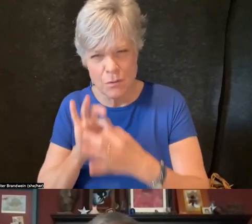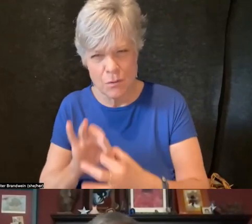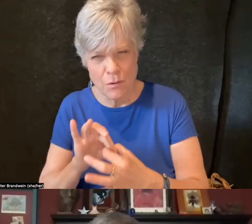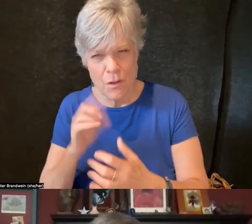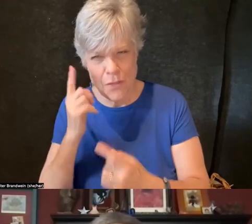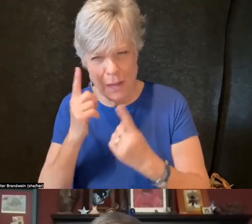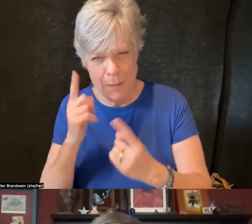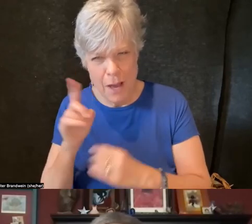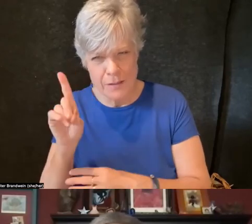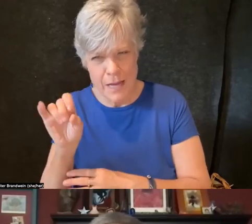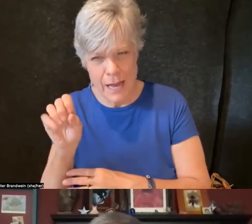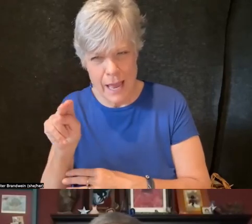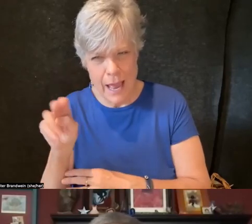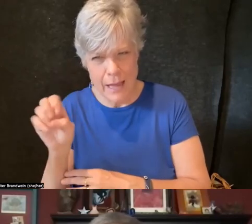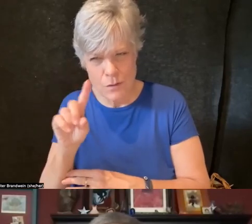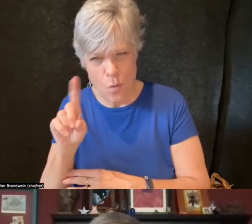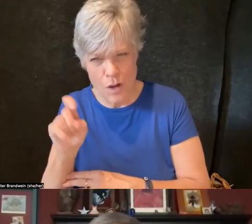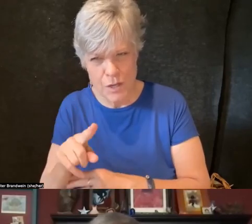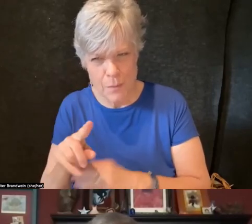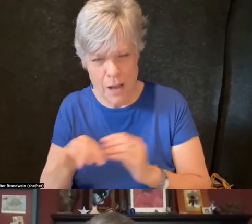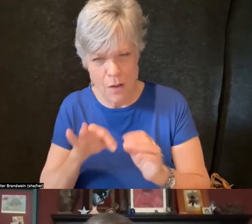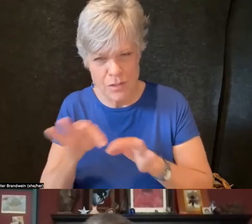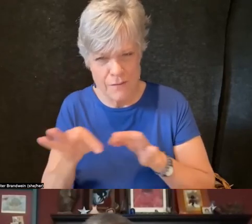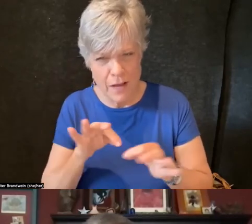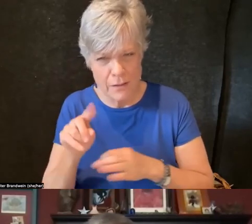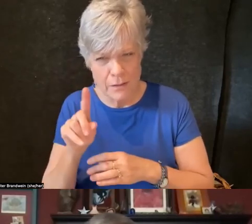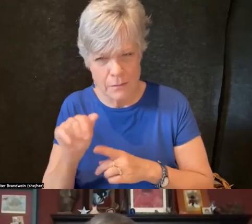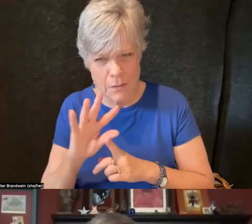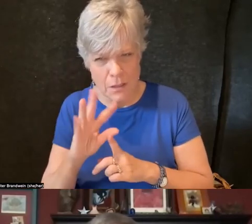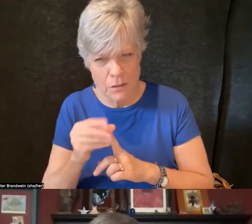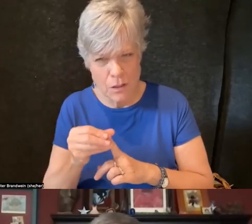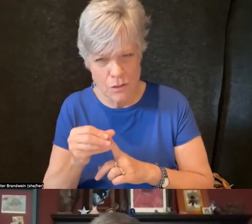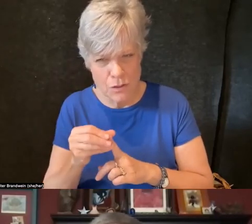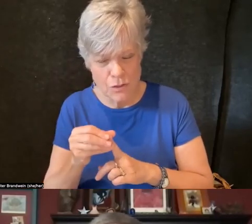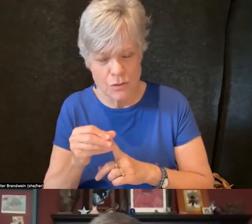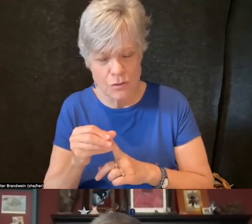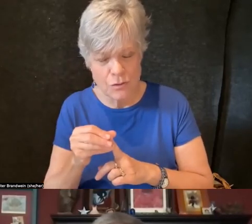about defining disability culture is the extent